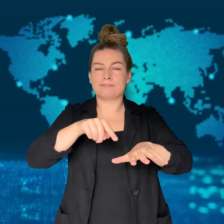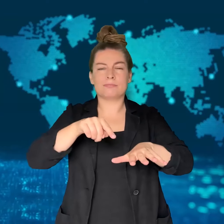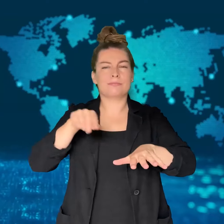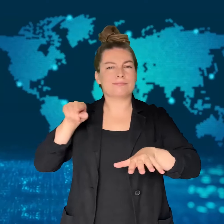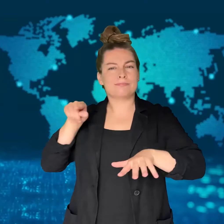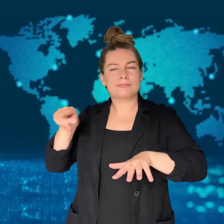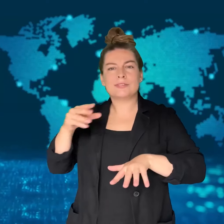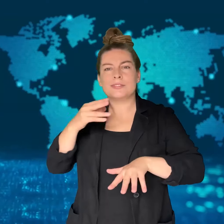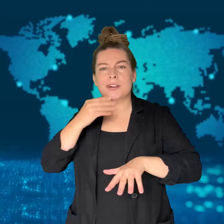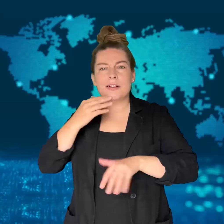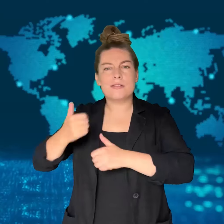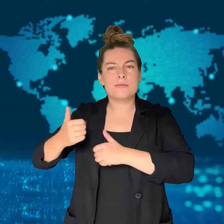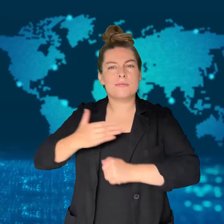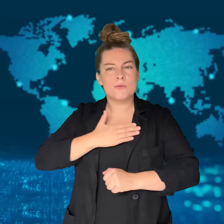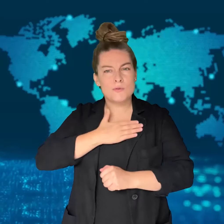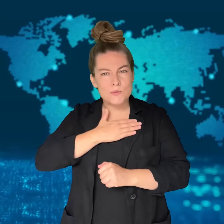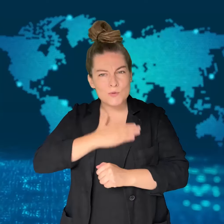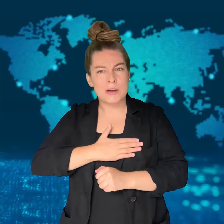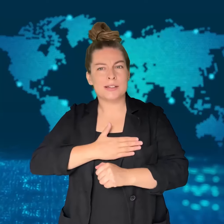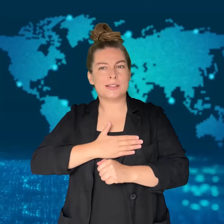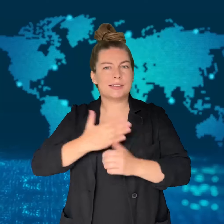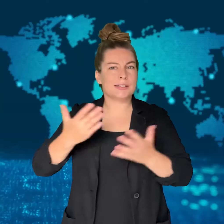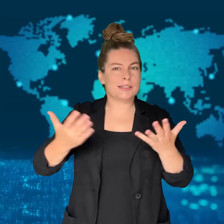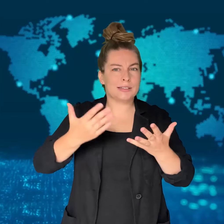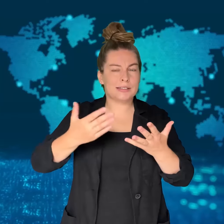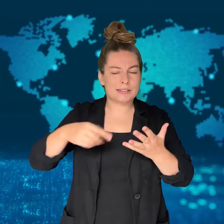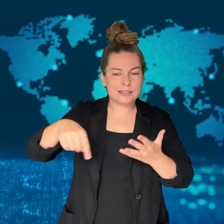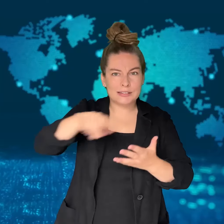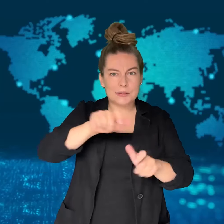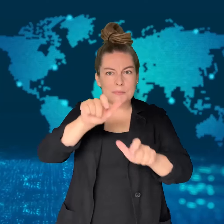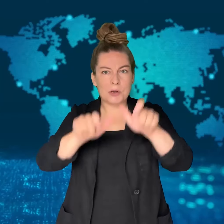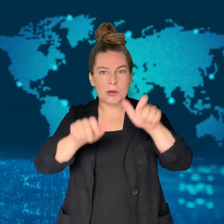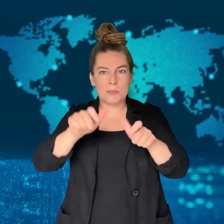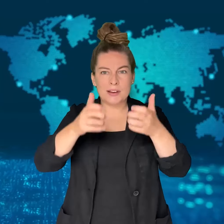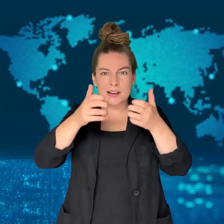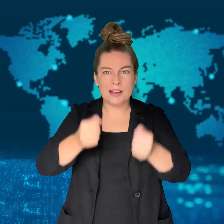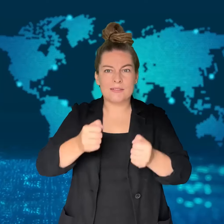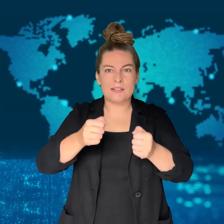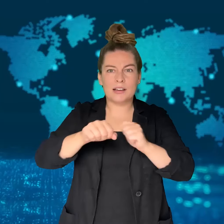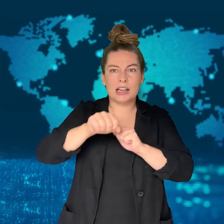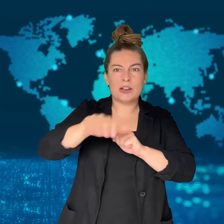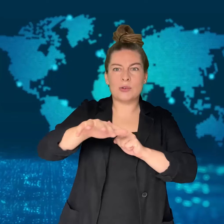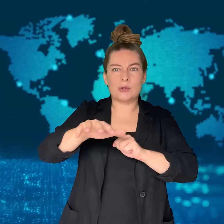mitigate the impact on civilians.